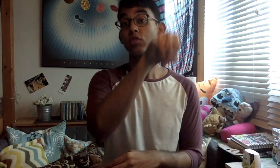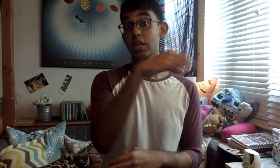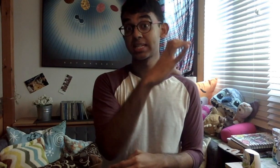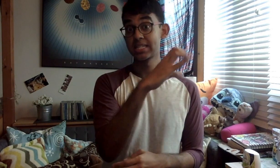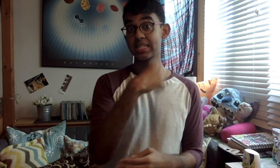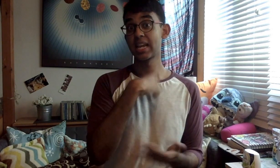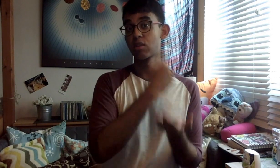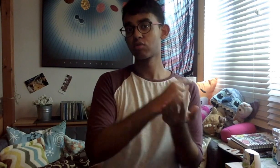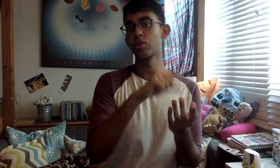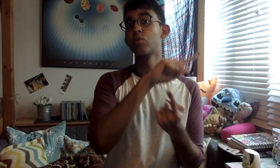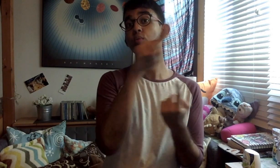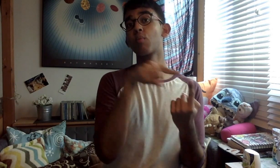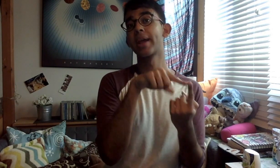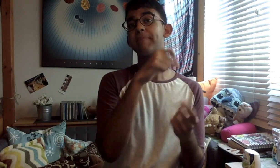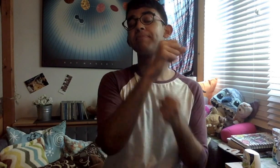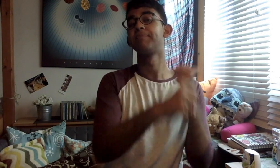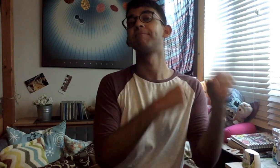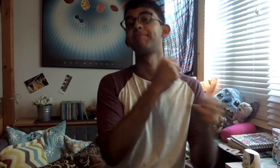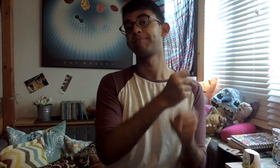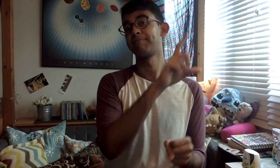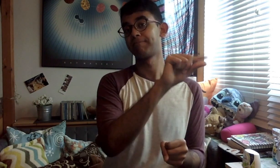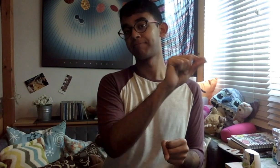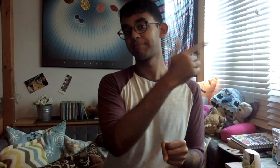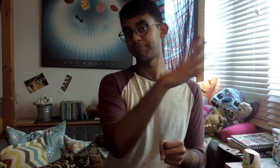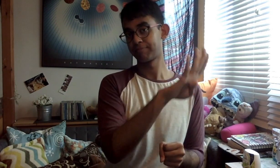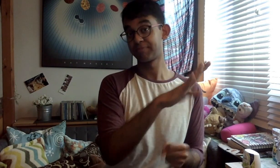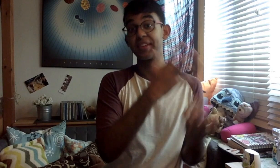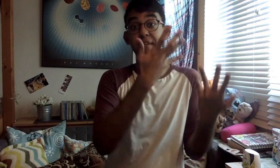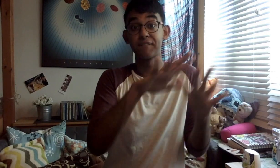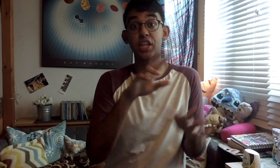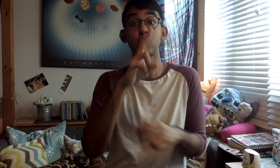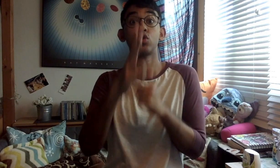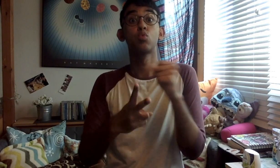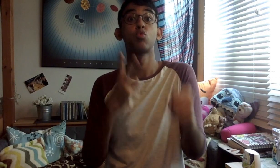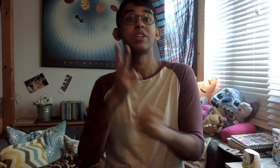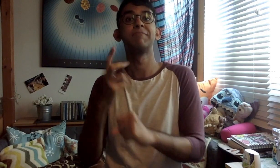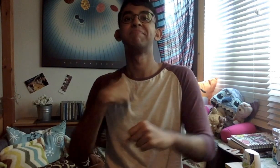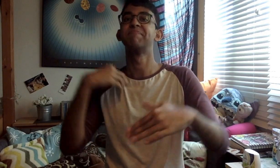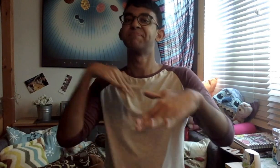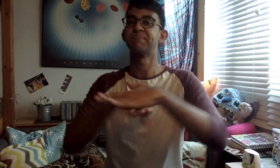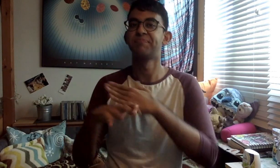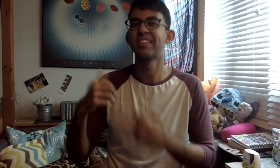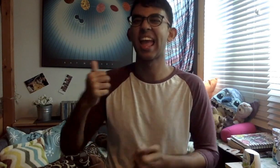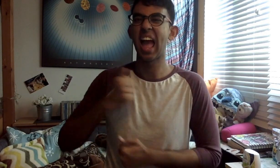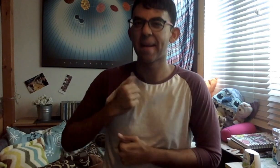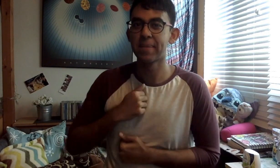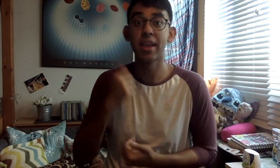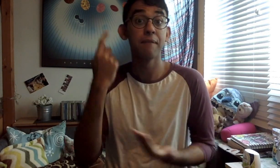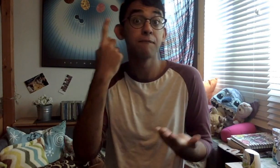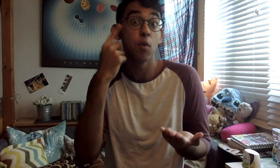I graduated from JC in 2014, after which I entered the army for two years